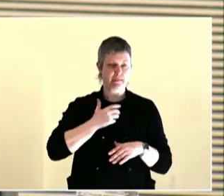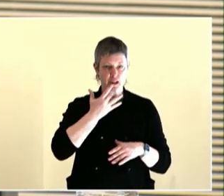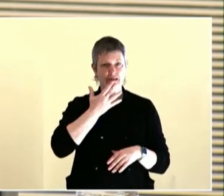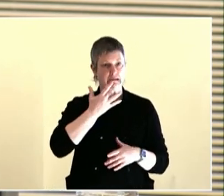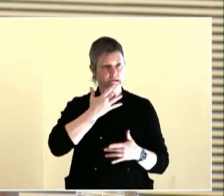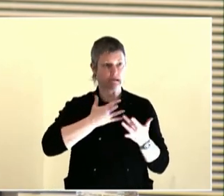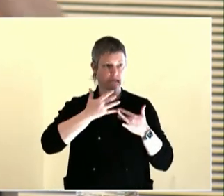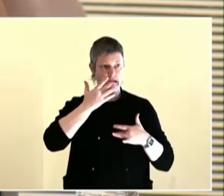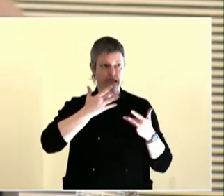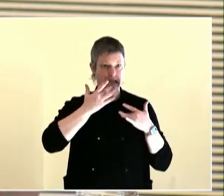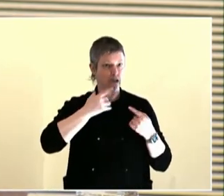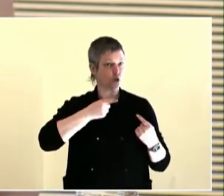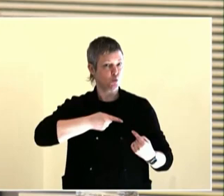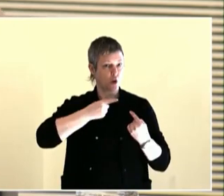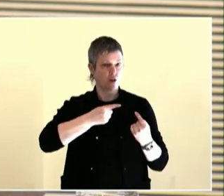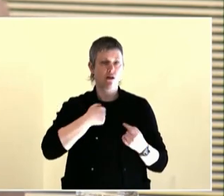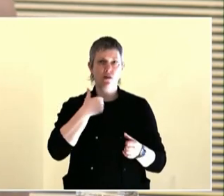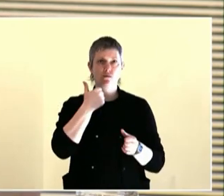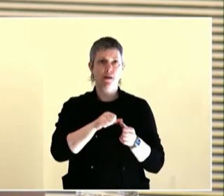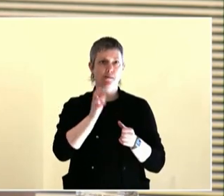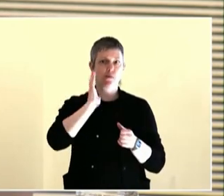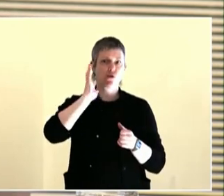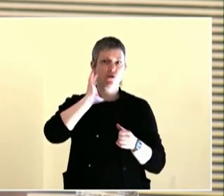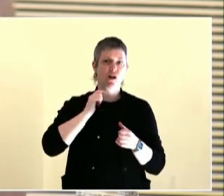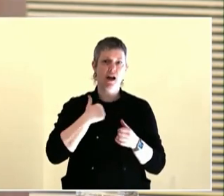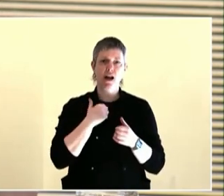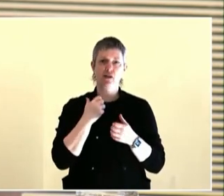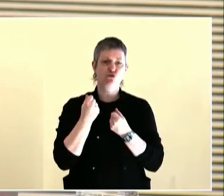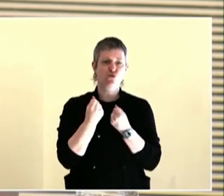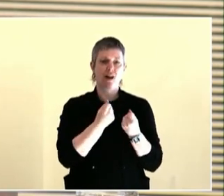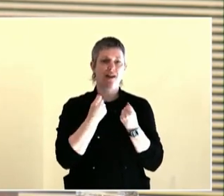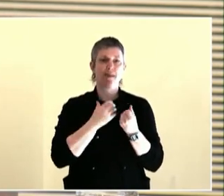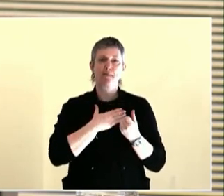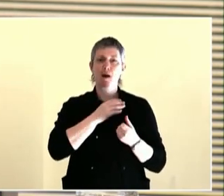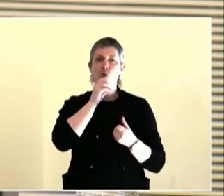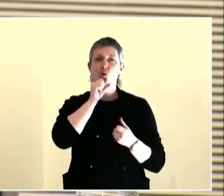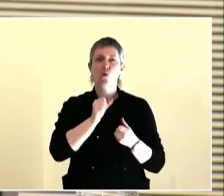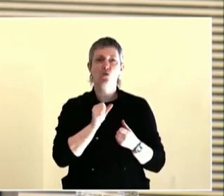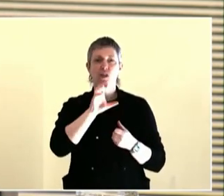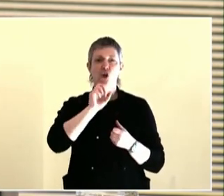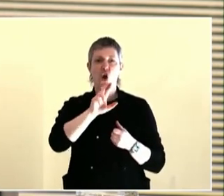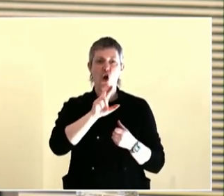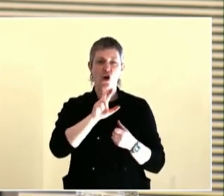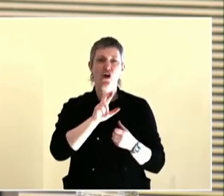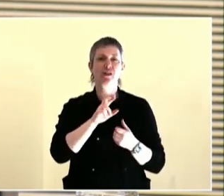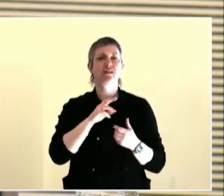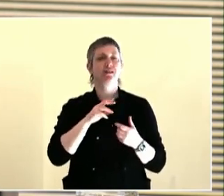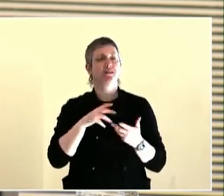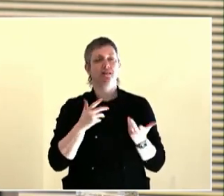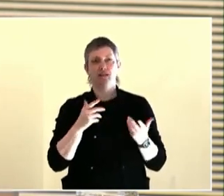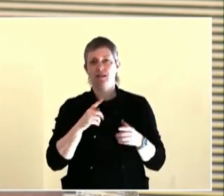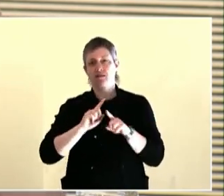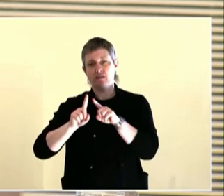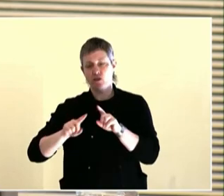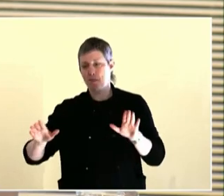And it's tapping into that knowledge that's already in the room to solve those complex issues.